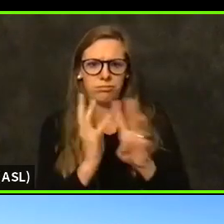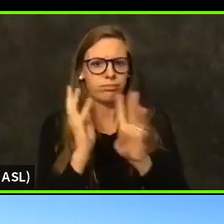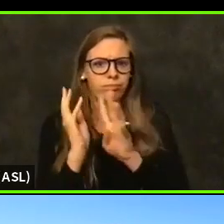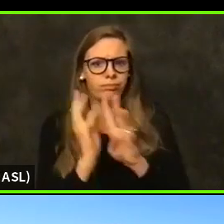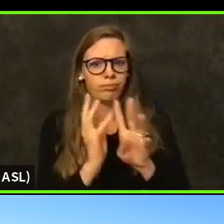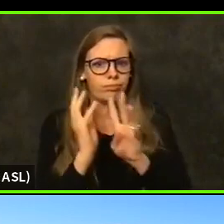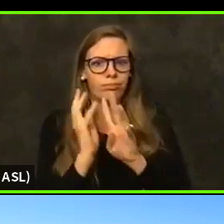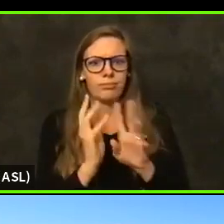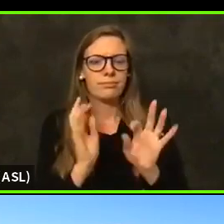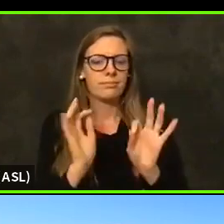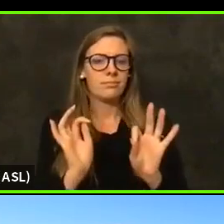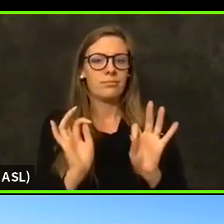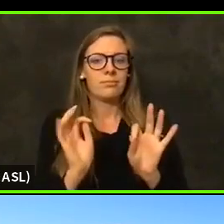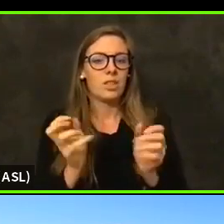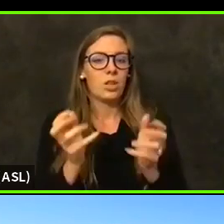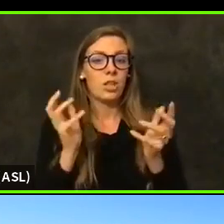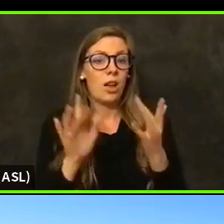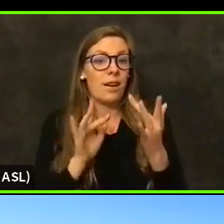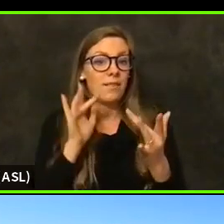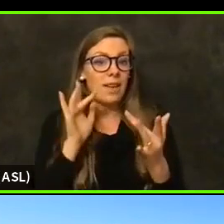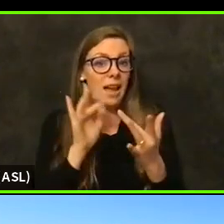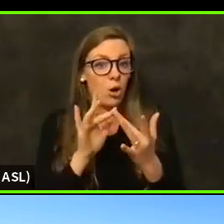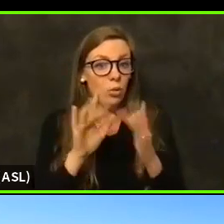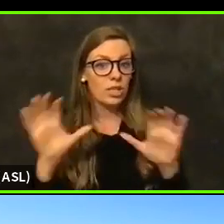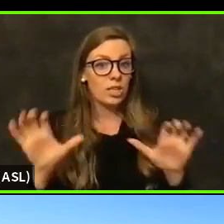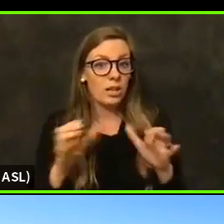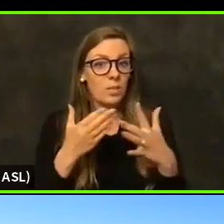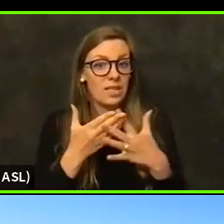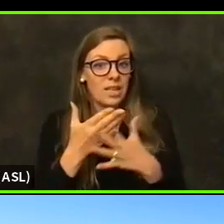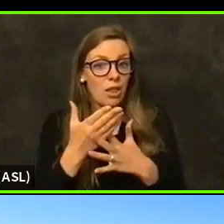And there was a lot of outreach that had been done through the Farm Bureau and